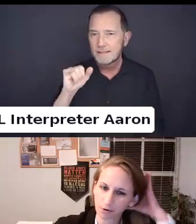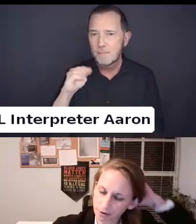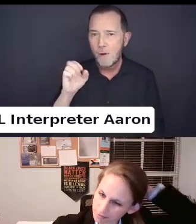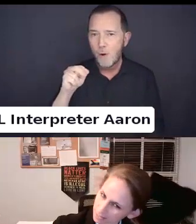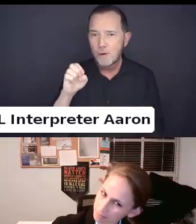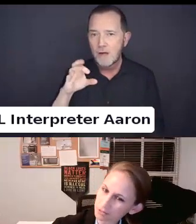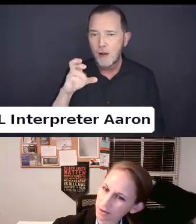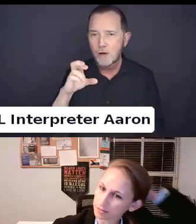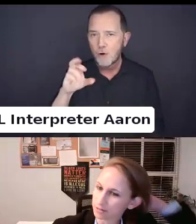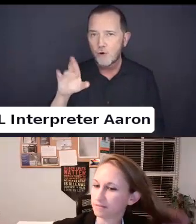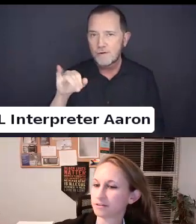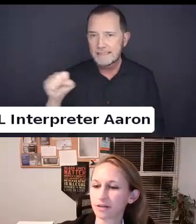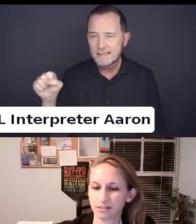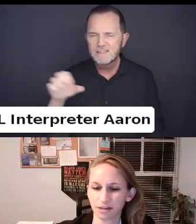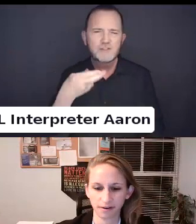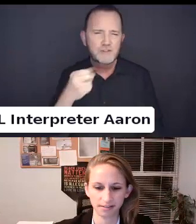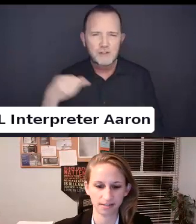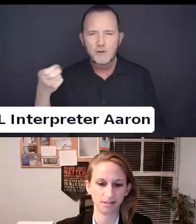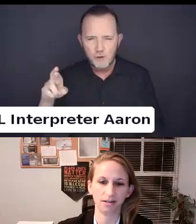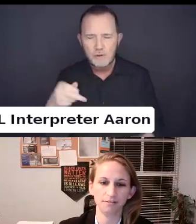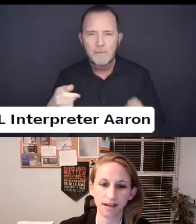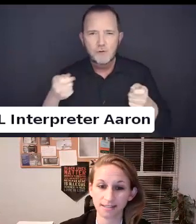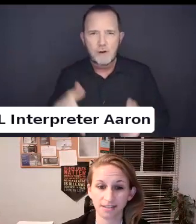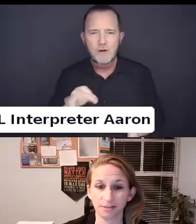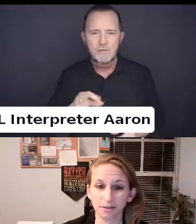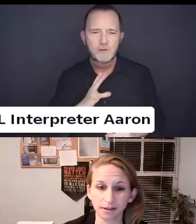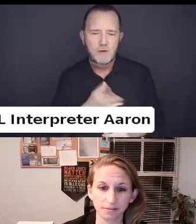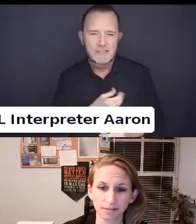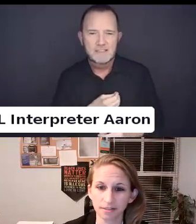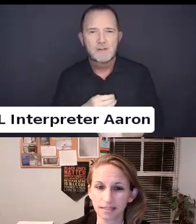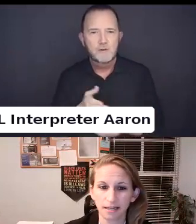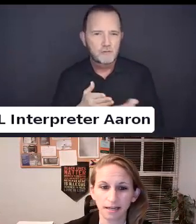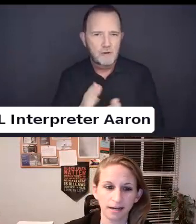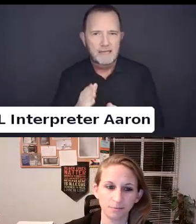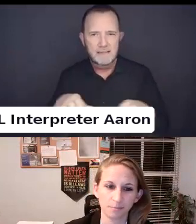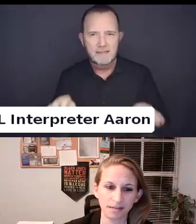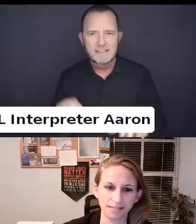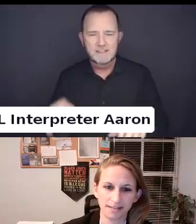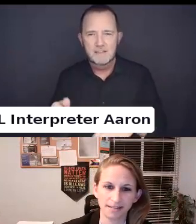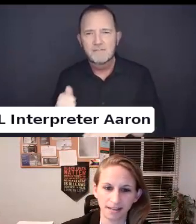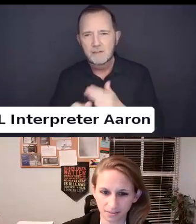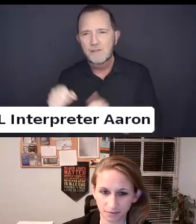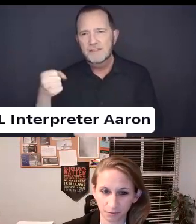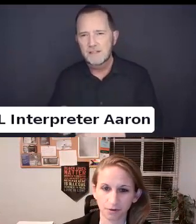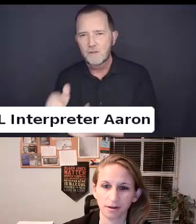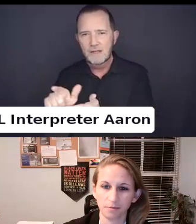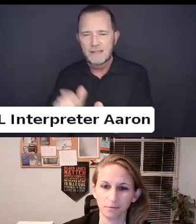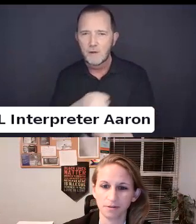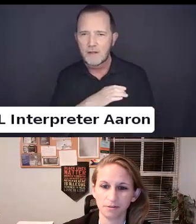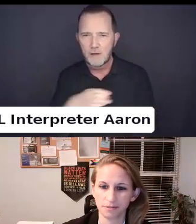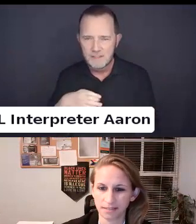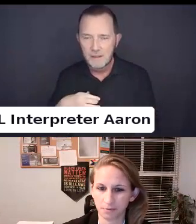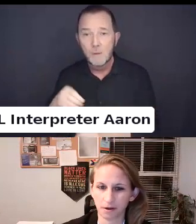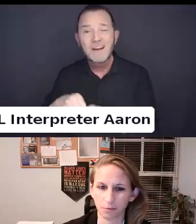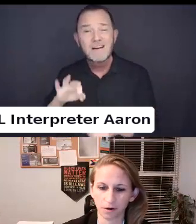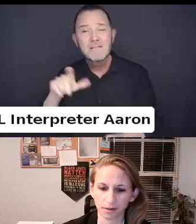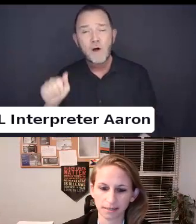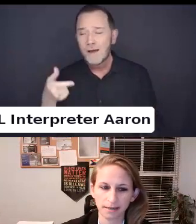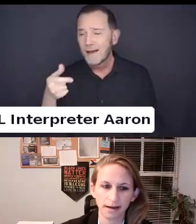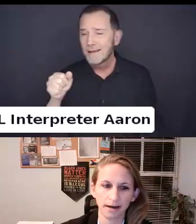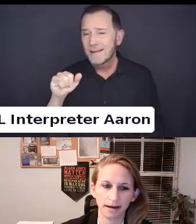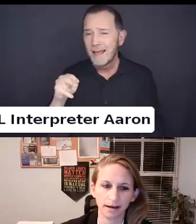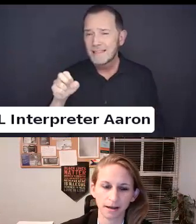I am the director of transgender rights initiatives and we do statewide work.